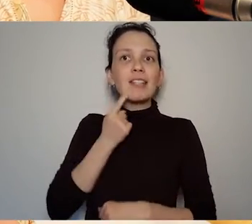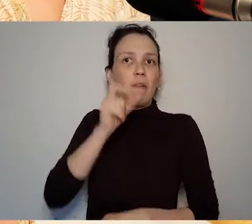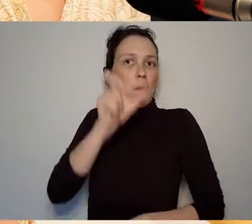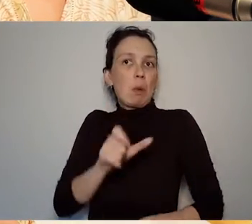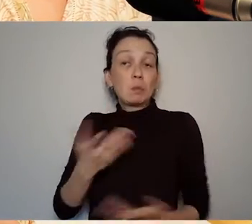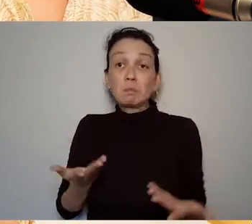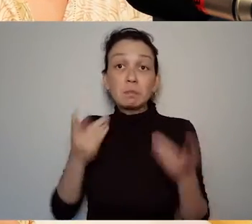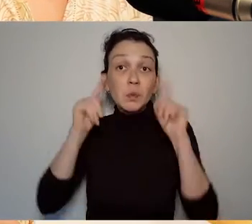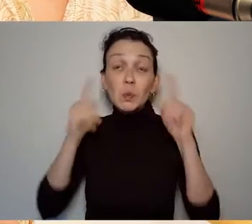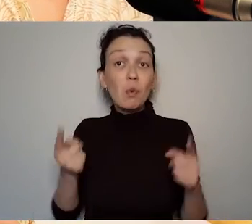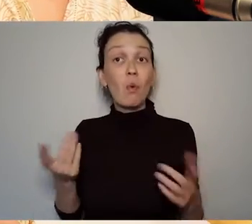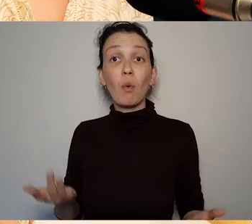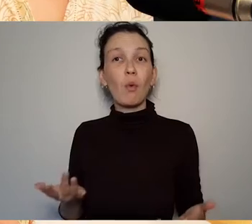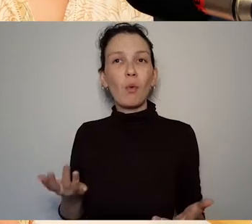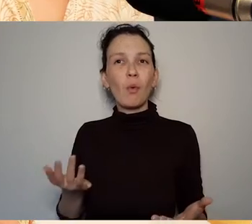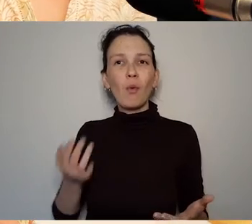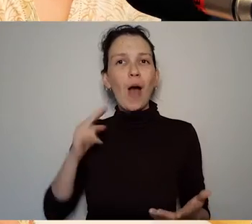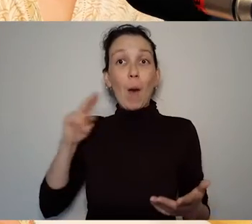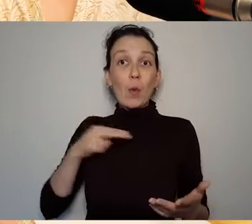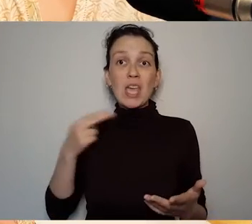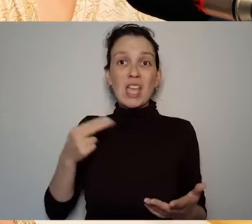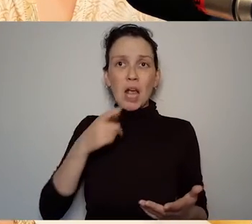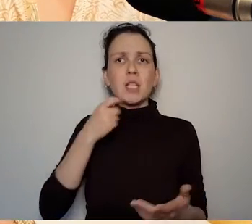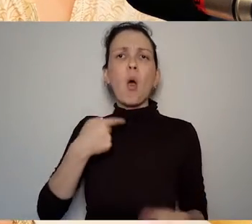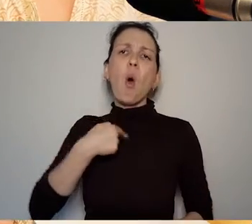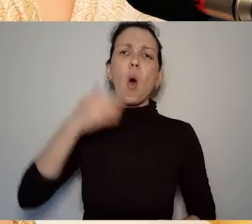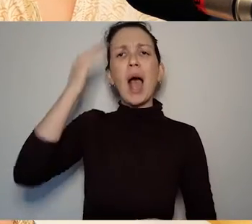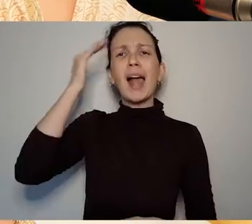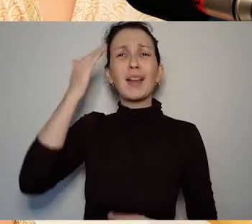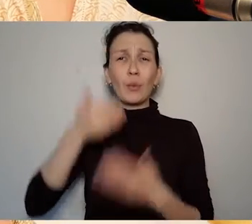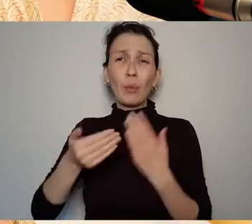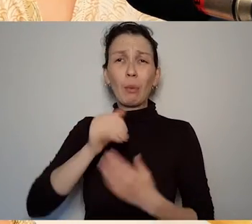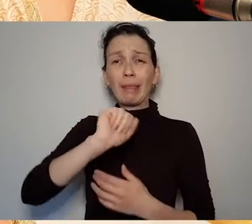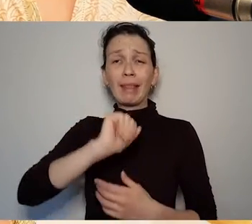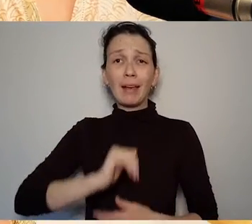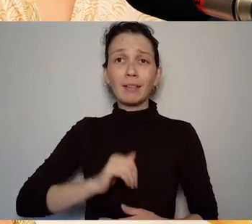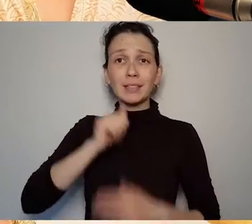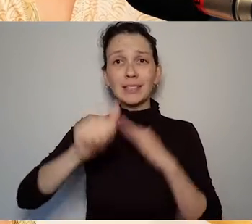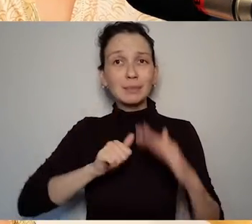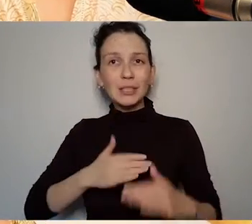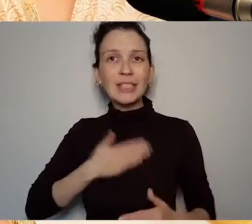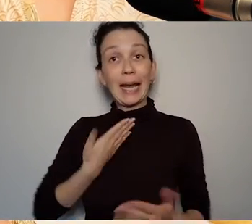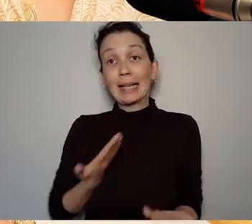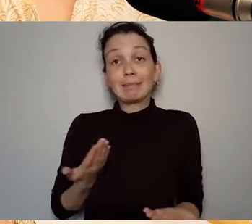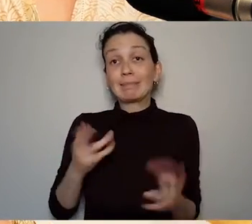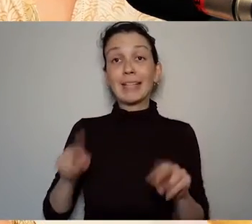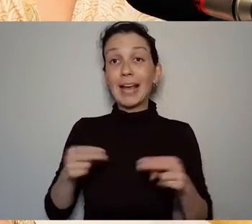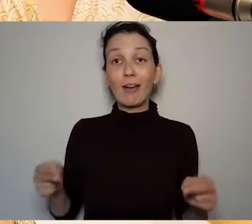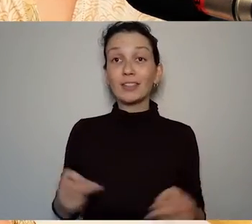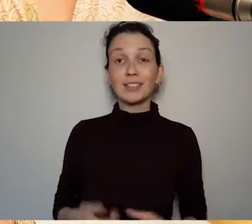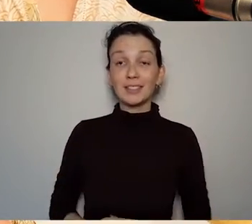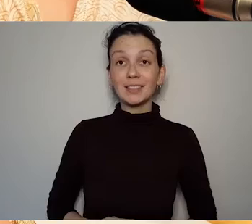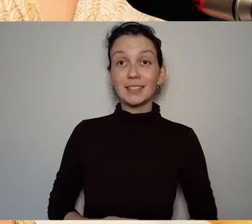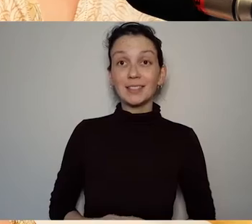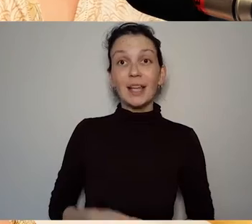that and we don't claim to know that. But this is why our working relationship our